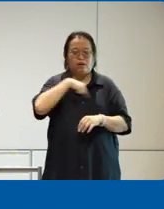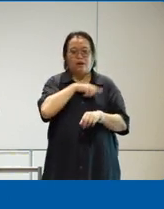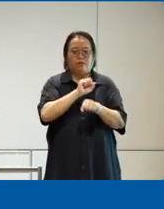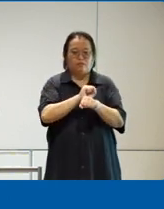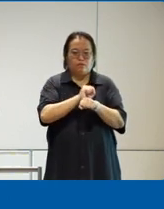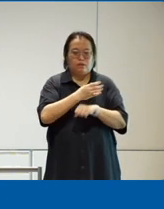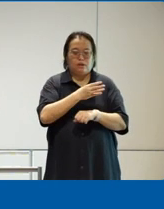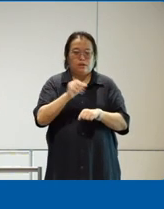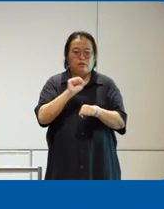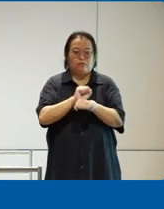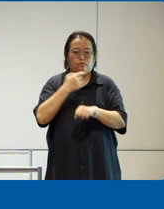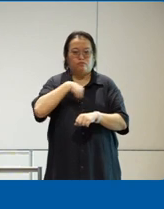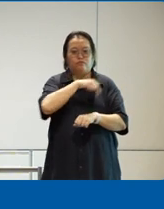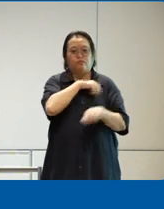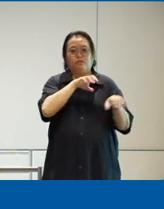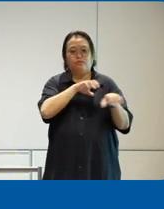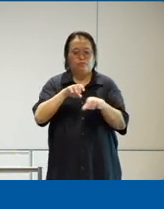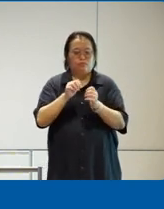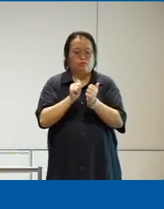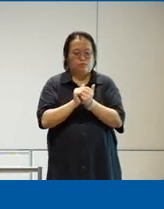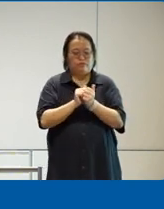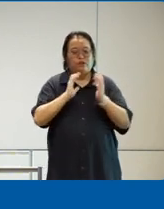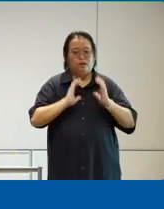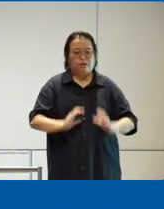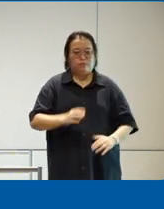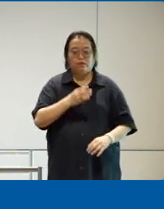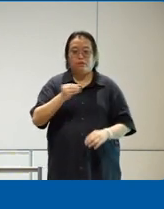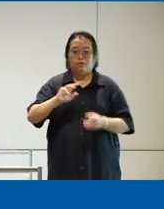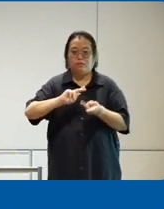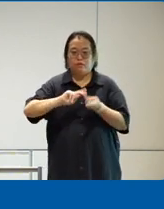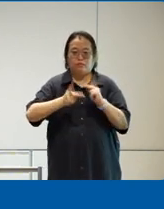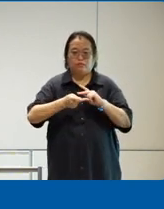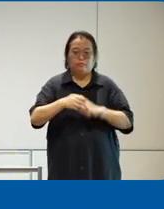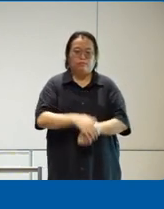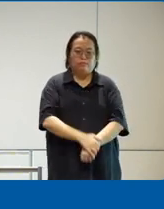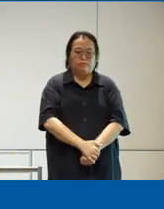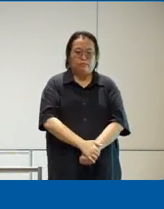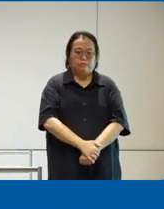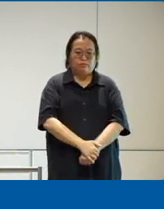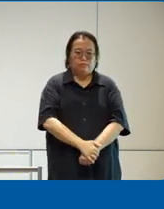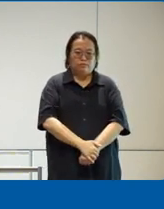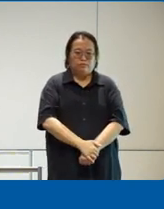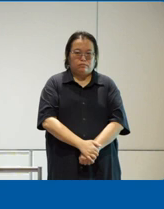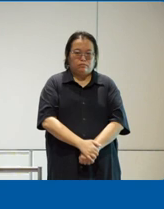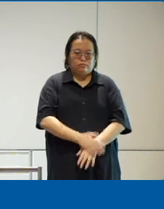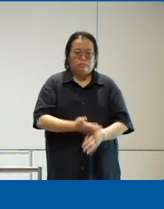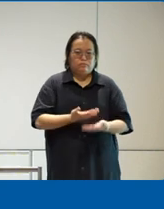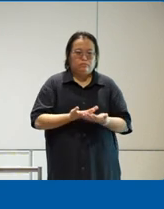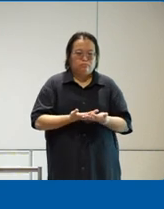with our customers and partners um the three big pillars within that is how can you uh practice